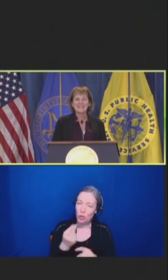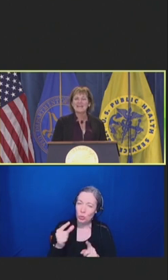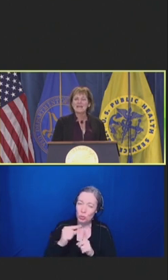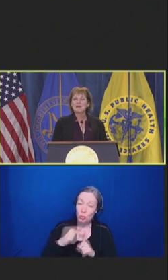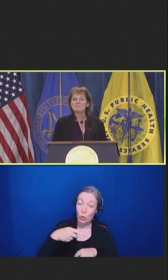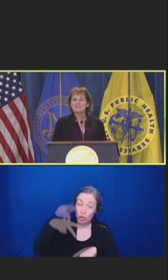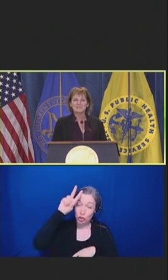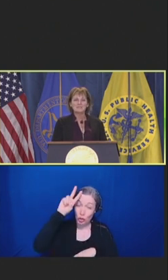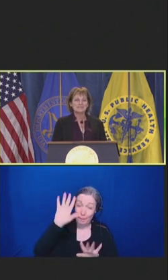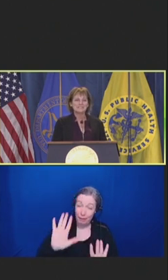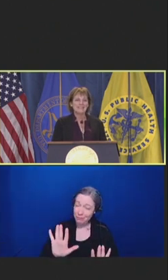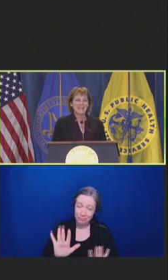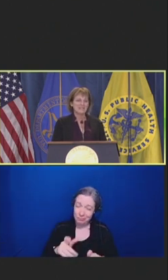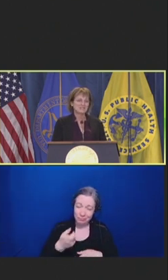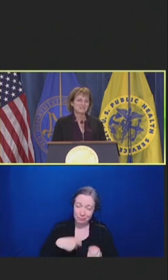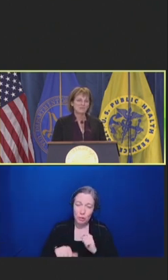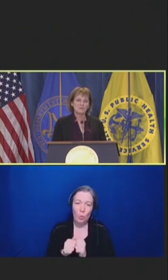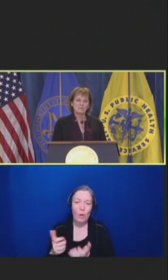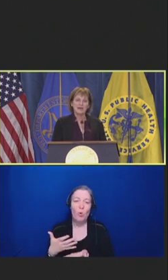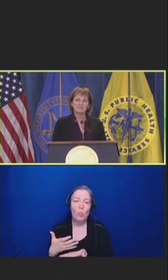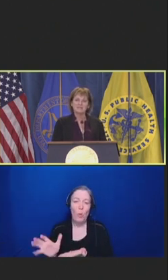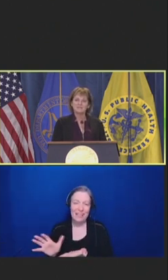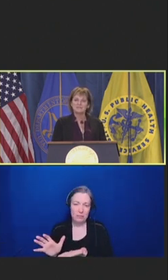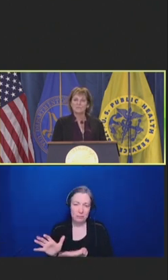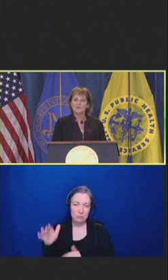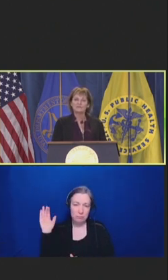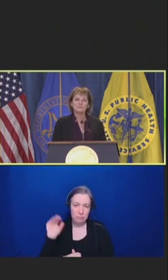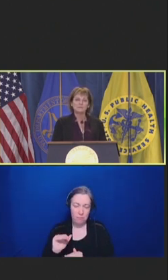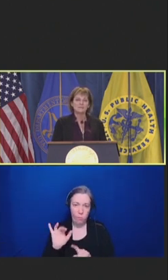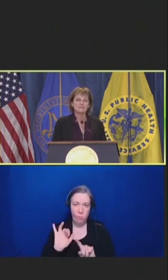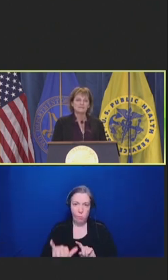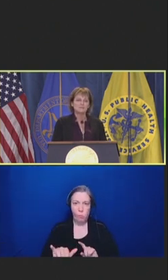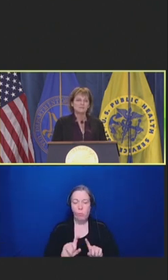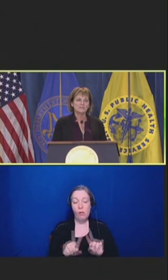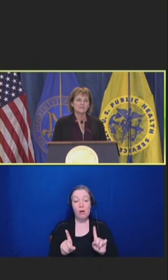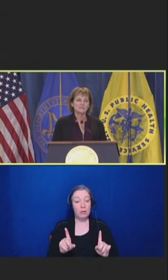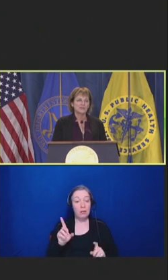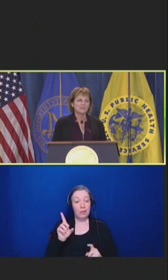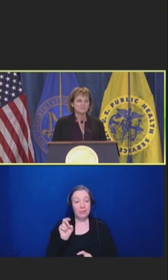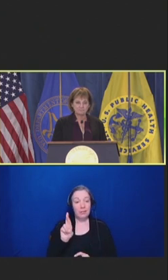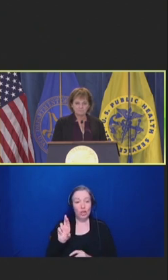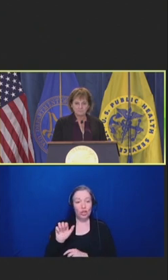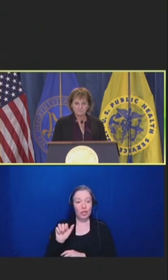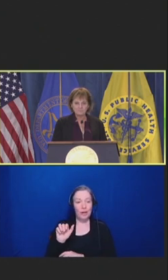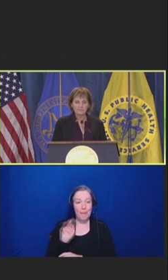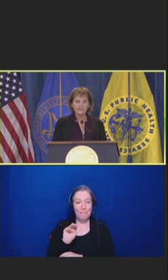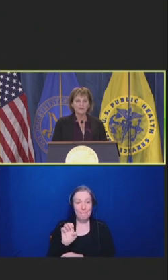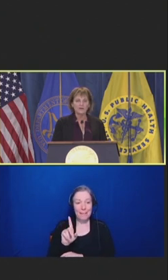Dr. Melinda Ashton wrote about this in a wonderful piece in the New England Journal and authored